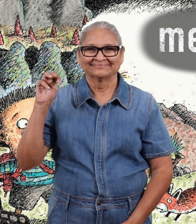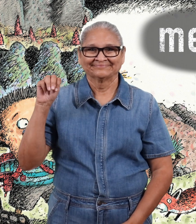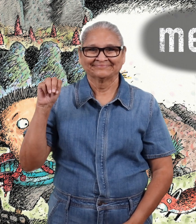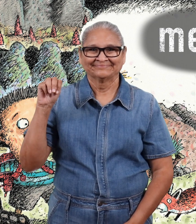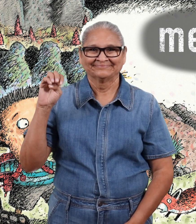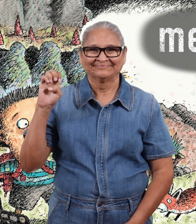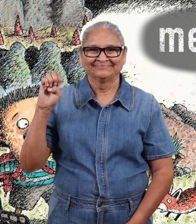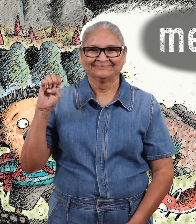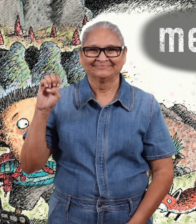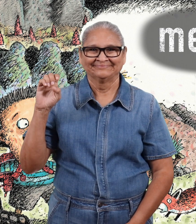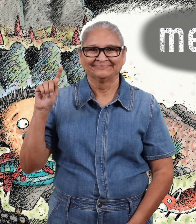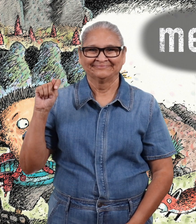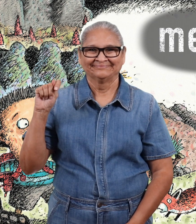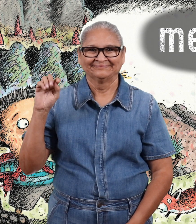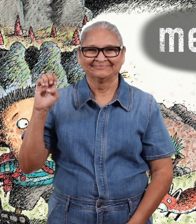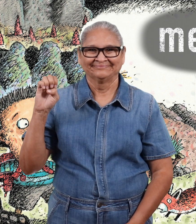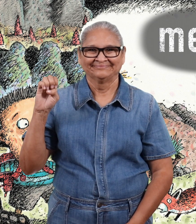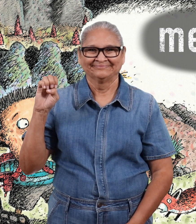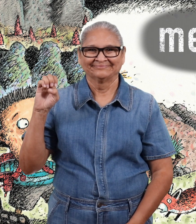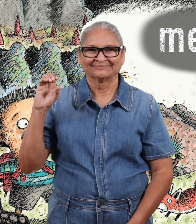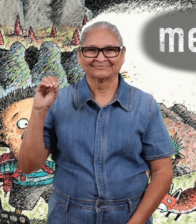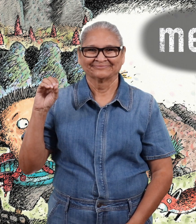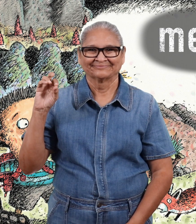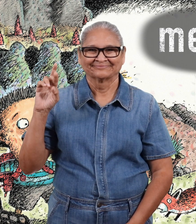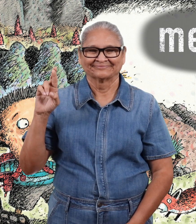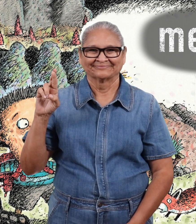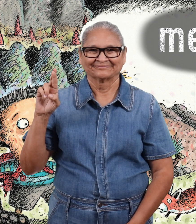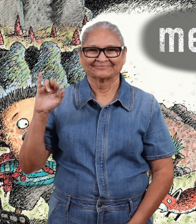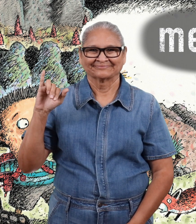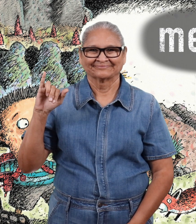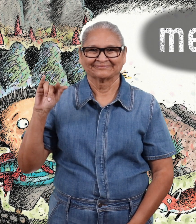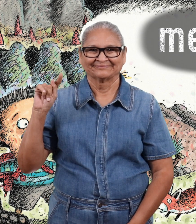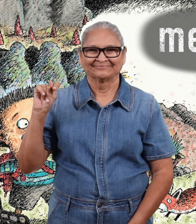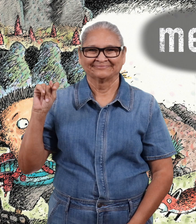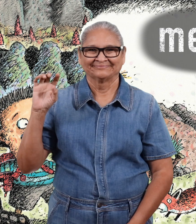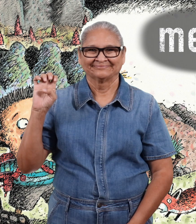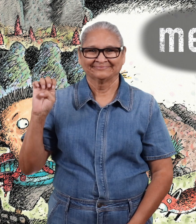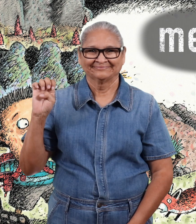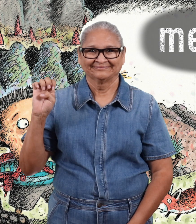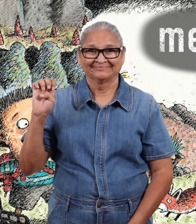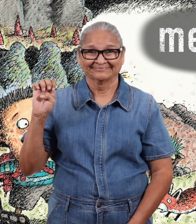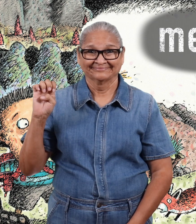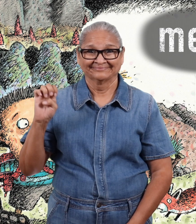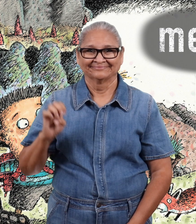Meteorite